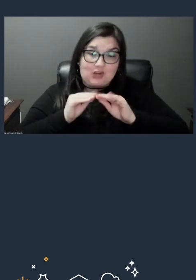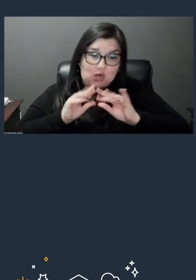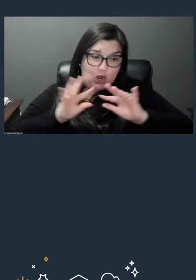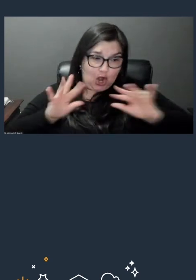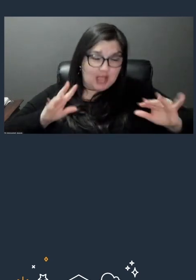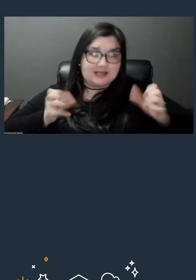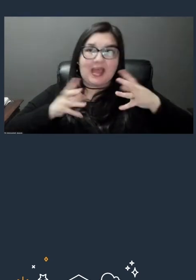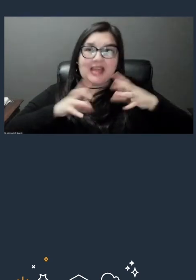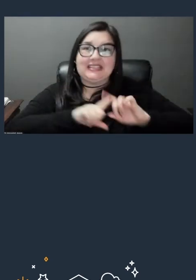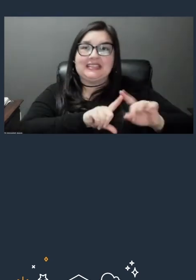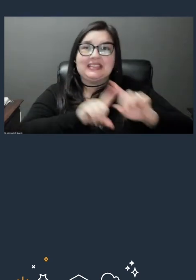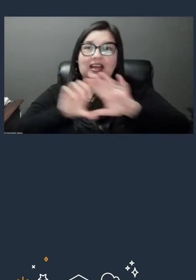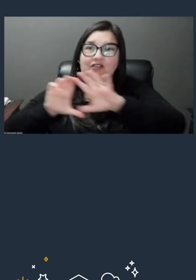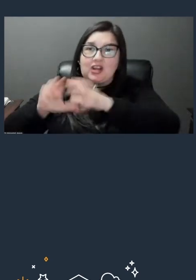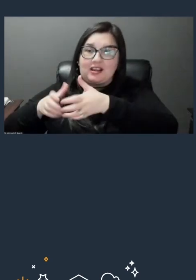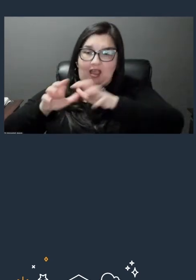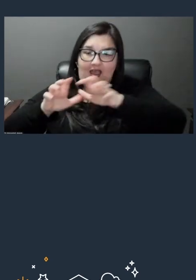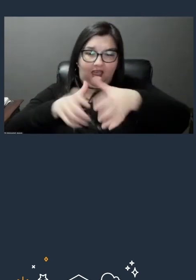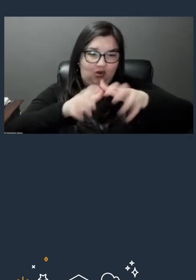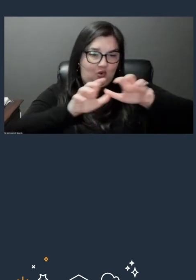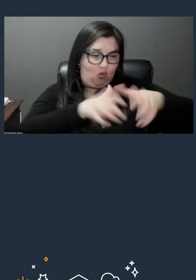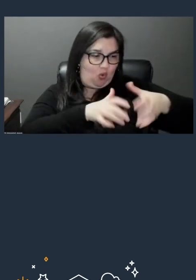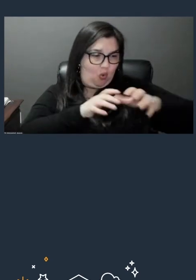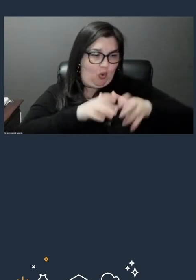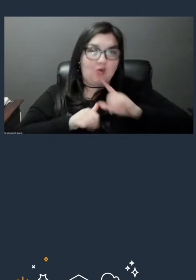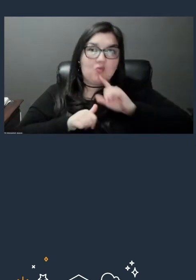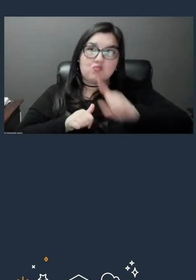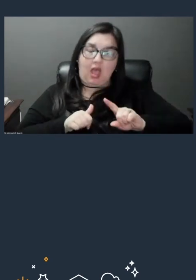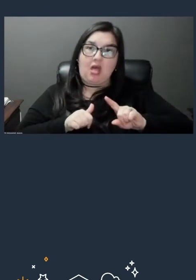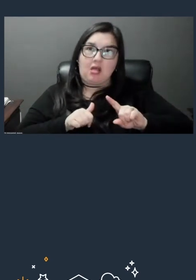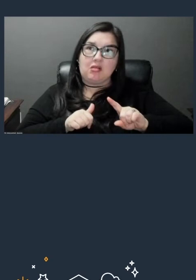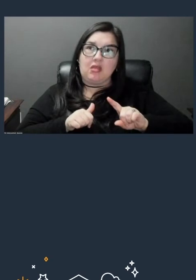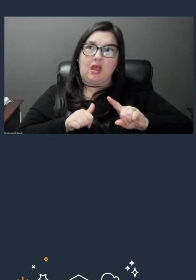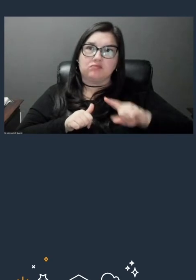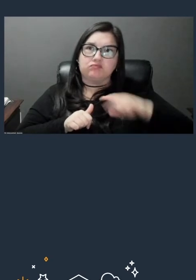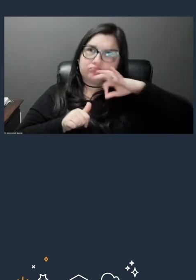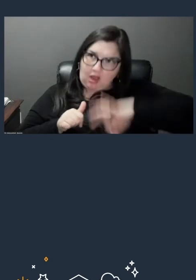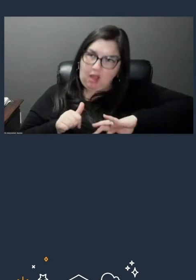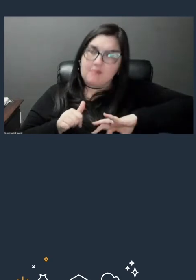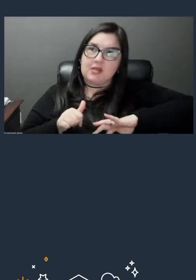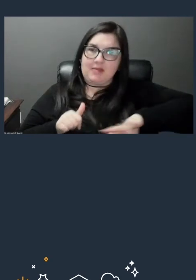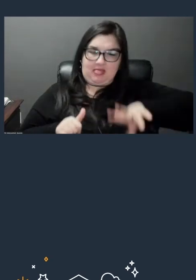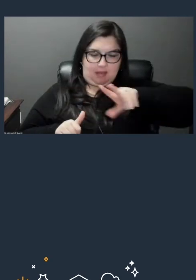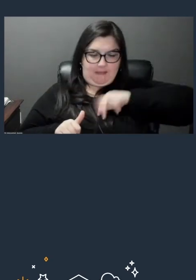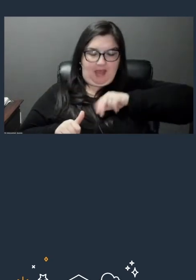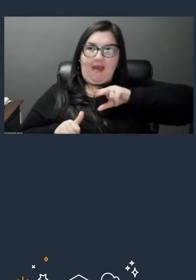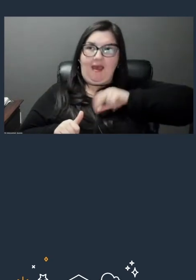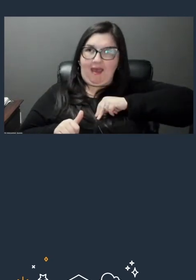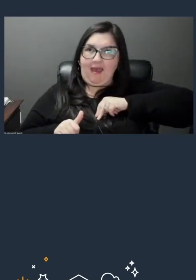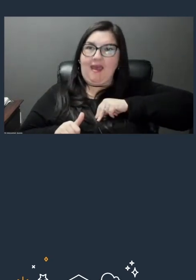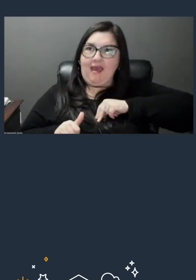And so, I think that would compliment very much this sort of badge, these sort of storage based badges,